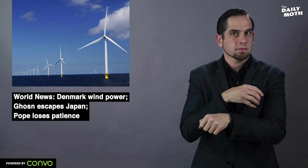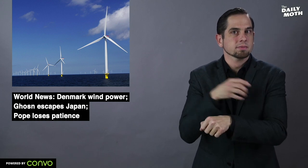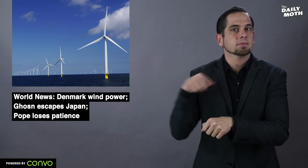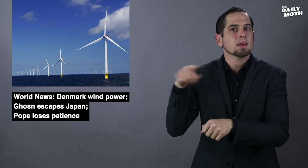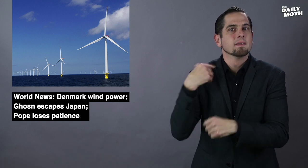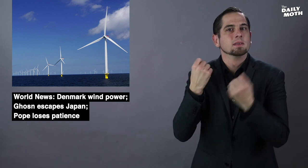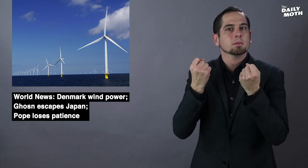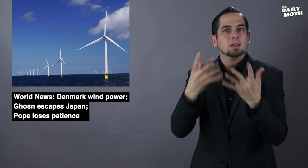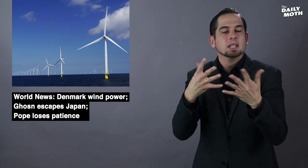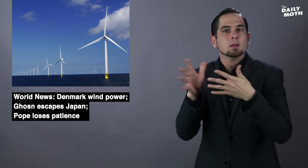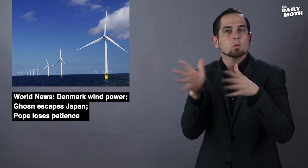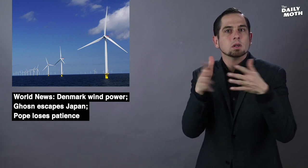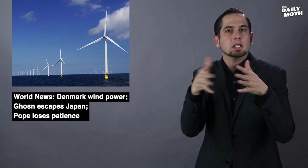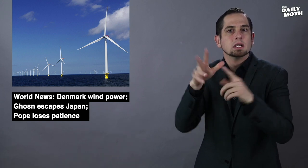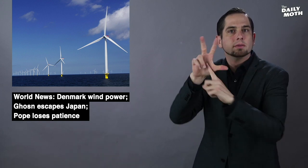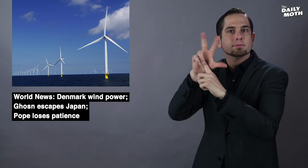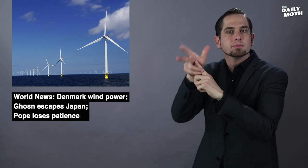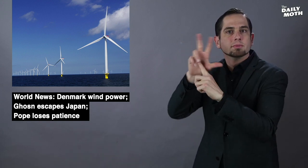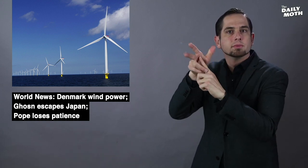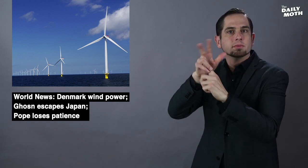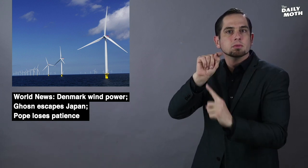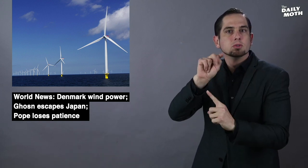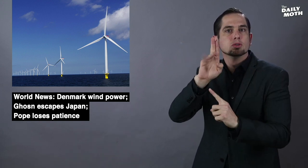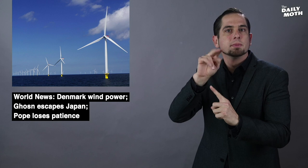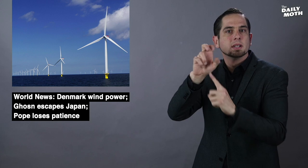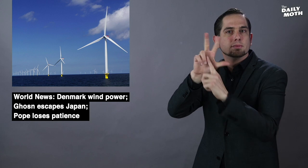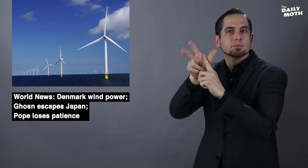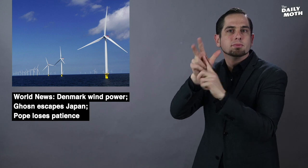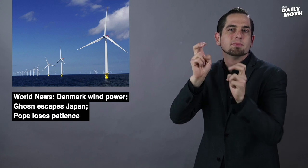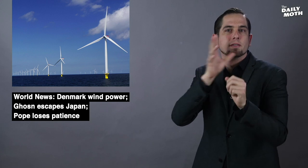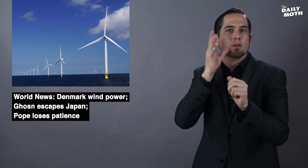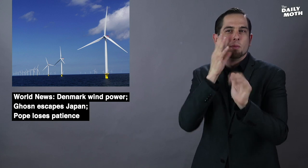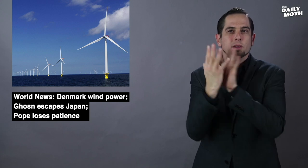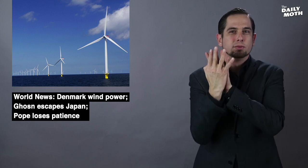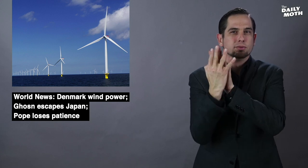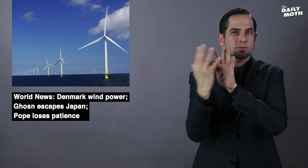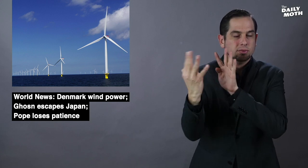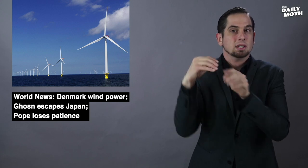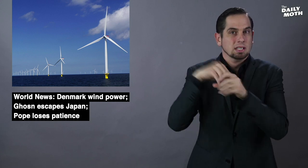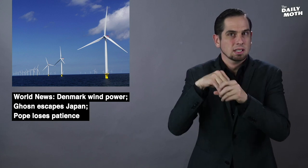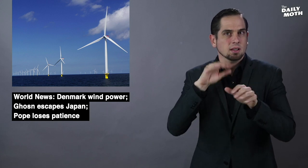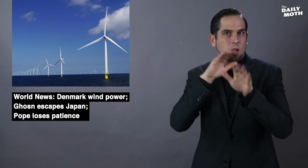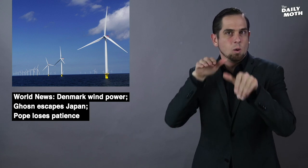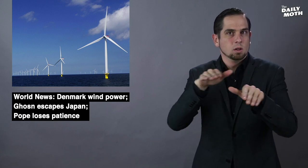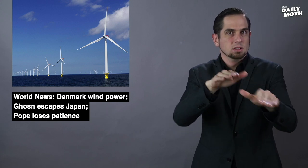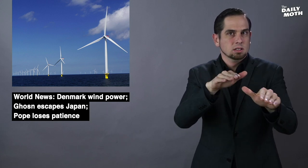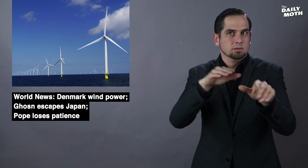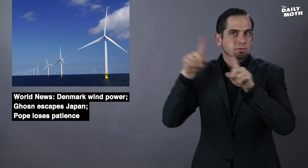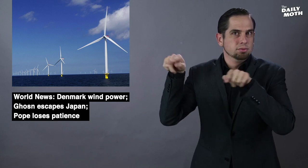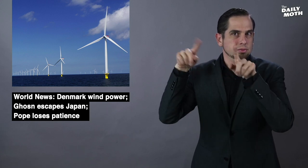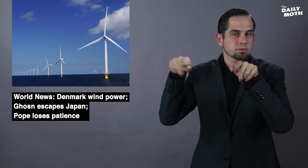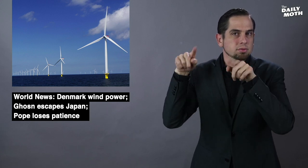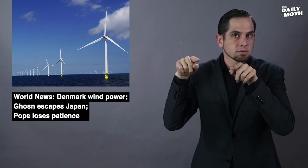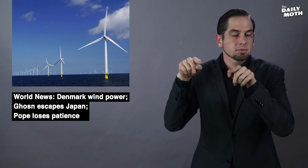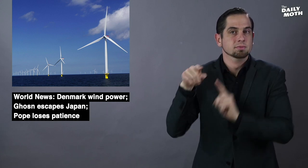They have many wind turbine "farms" in the ocean.